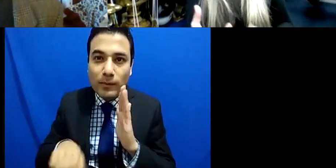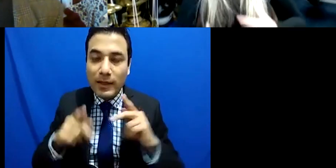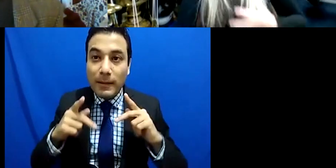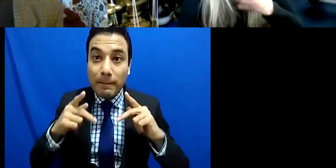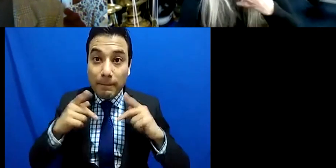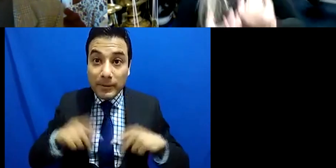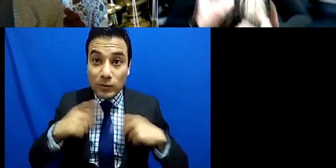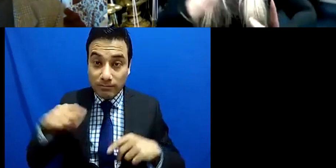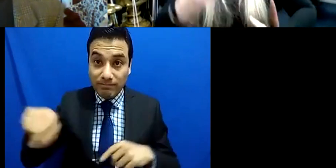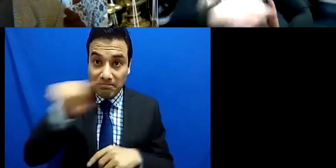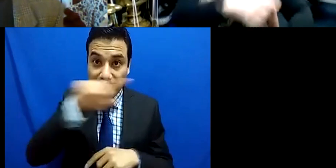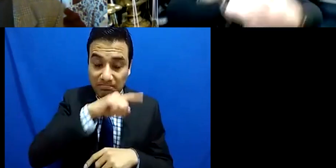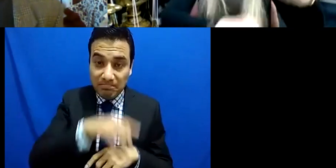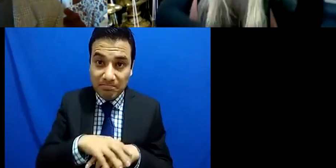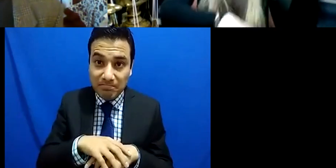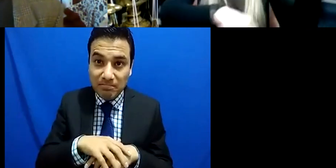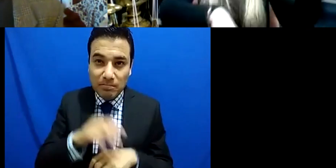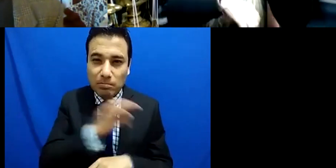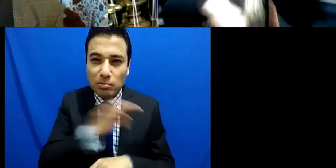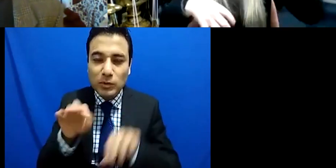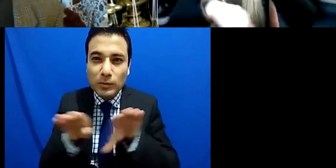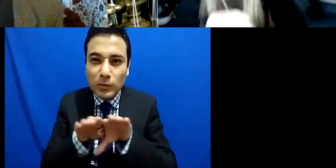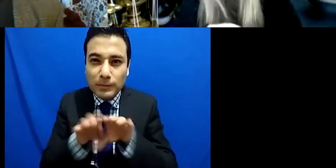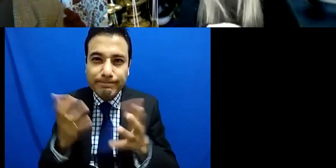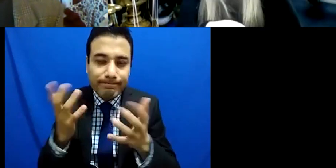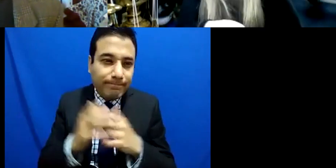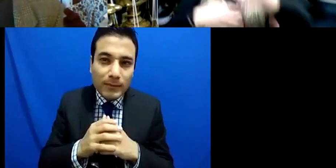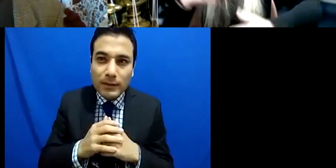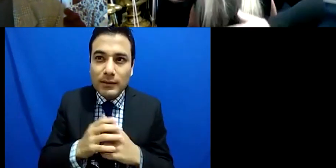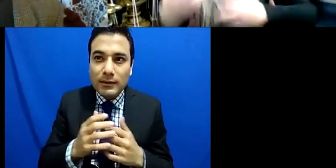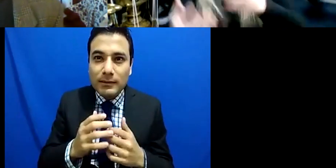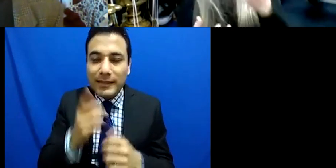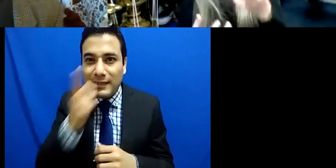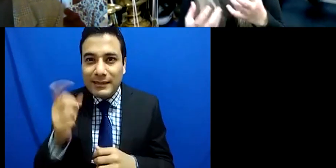but just the presence of doing something whether it's through an instrument experimenting with a